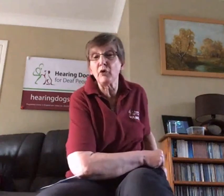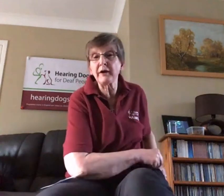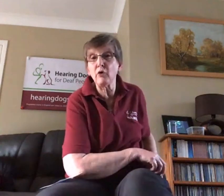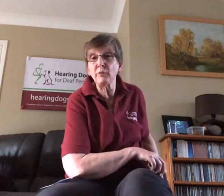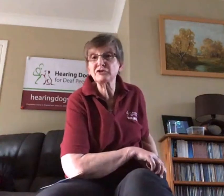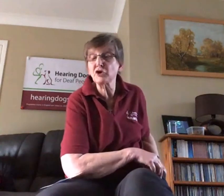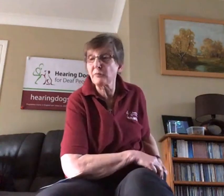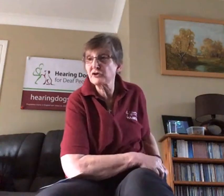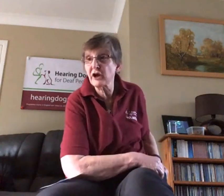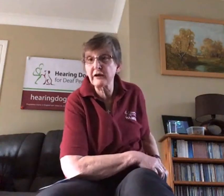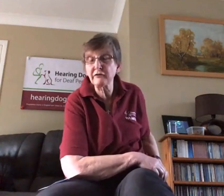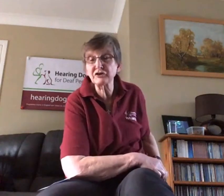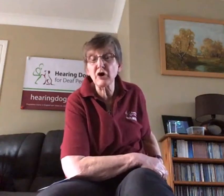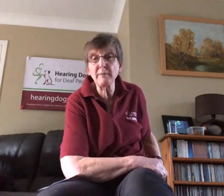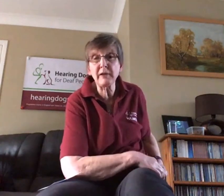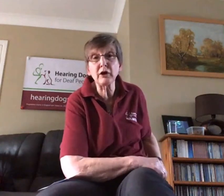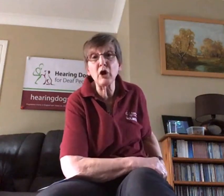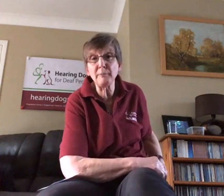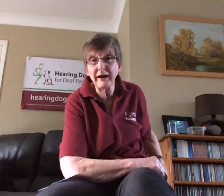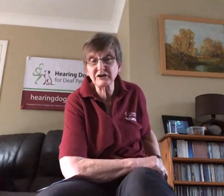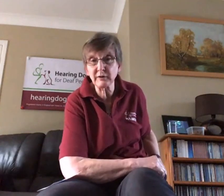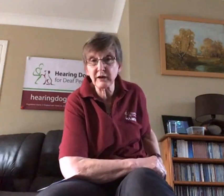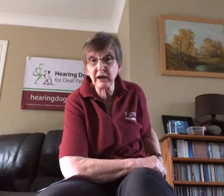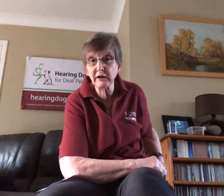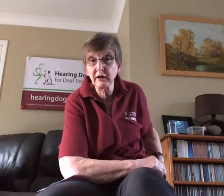stop the training for the time being and go back to it again.